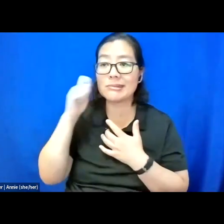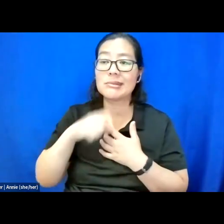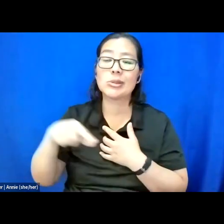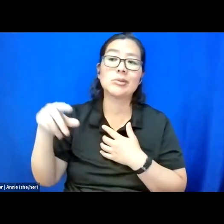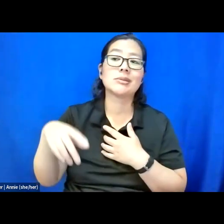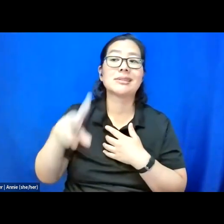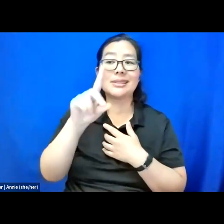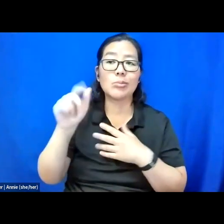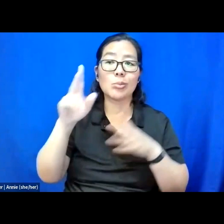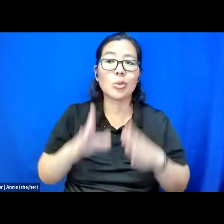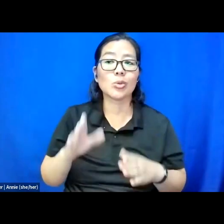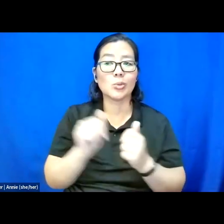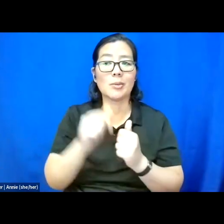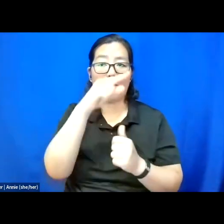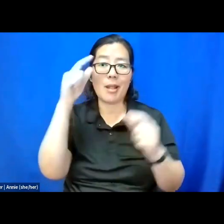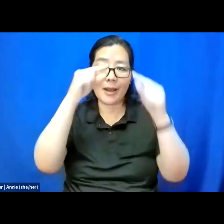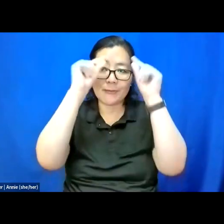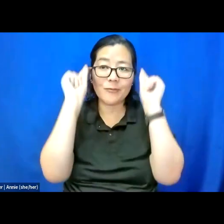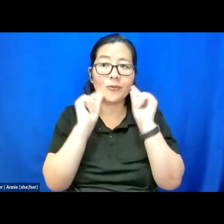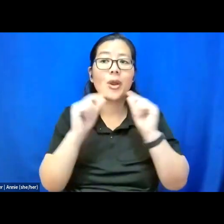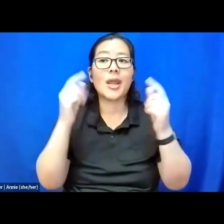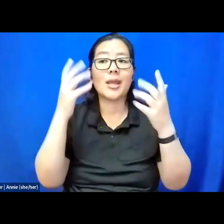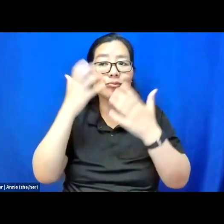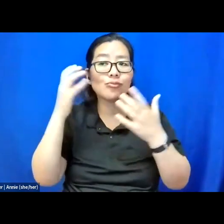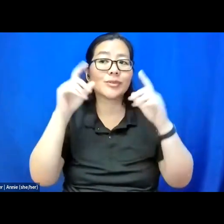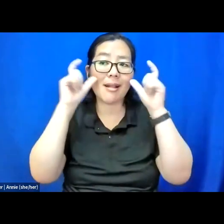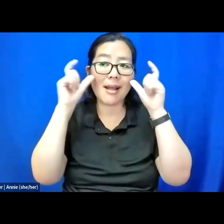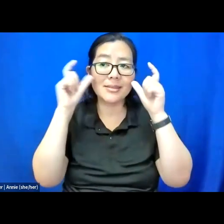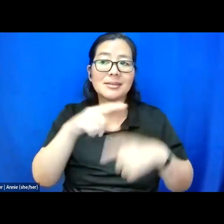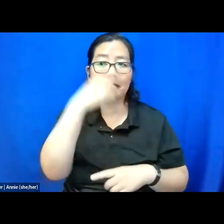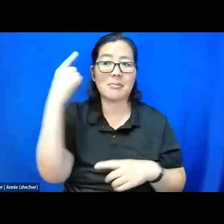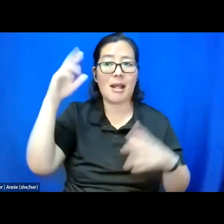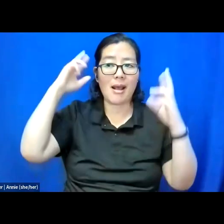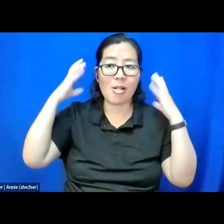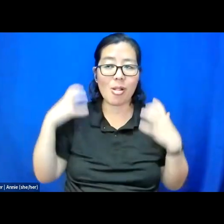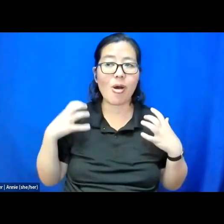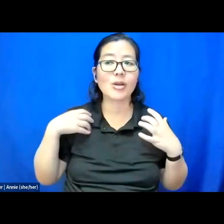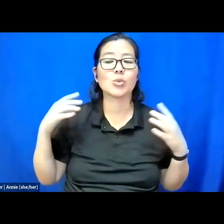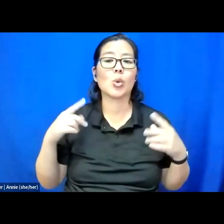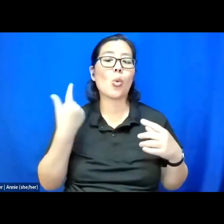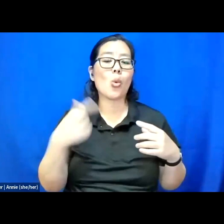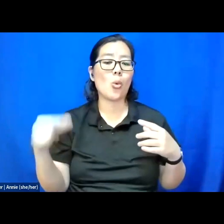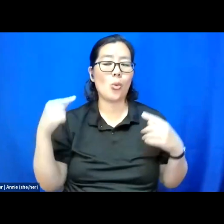with black framed shaded glasses, black locks with gold tips.